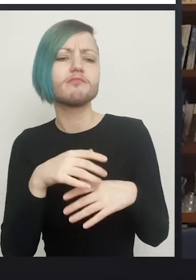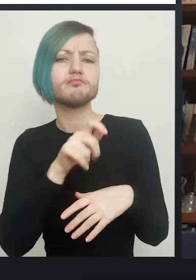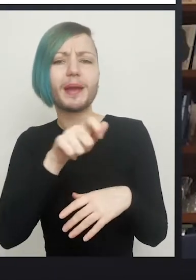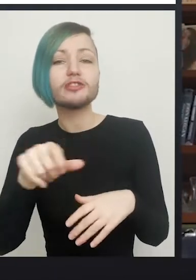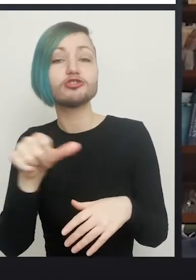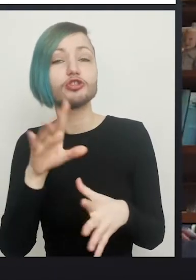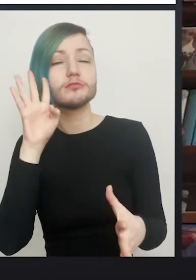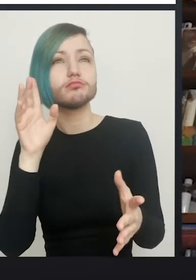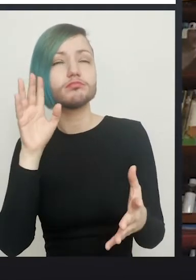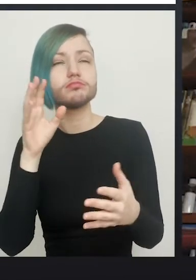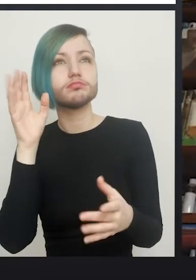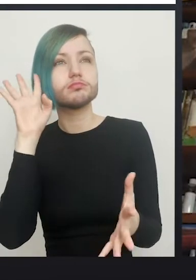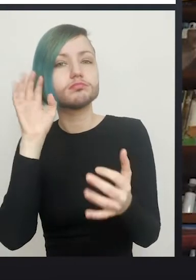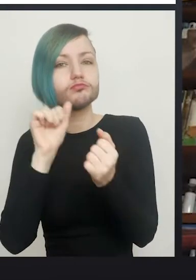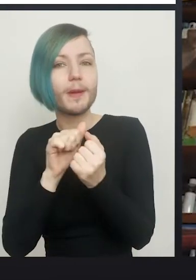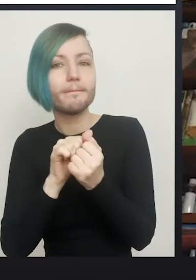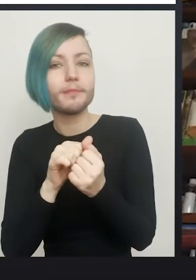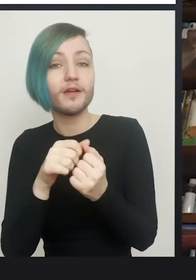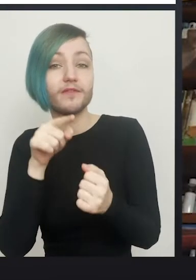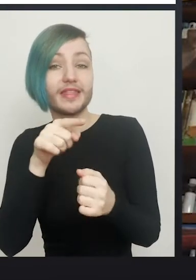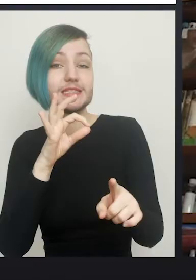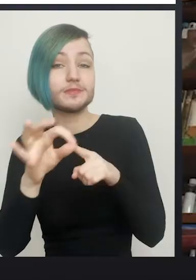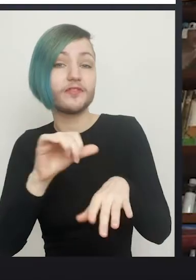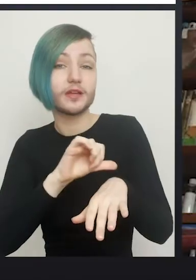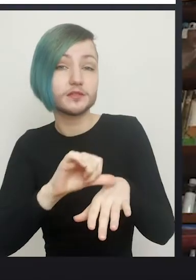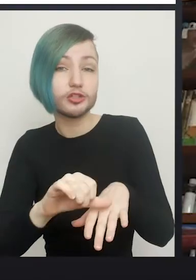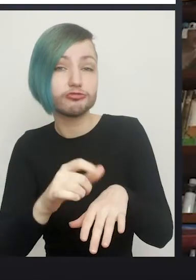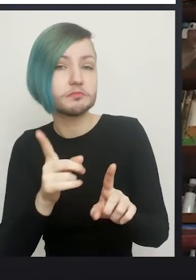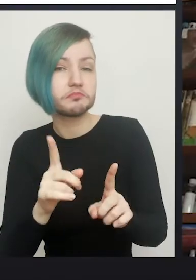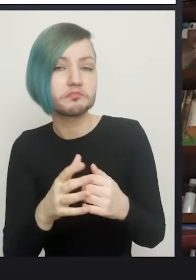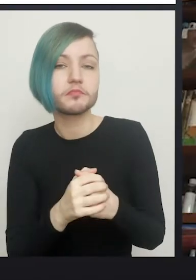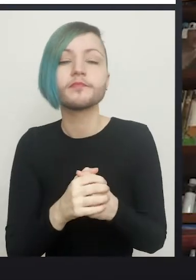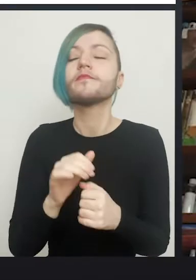Well the one that worries us most is a fistula, which is where we make a hole in the rectum,